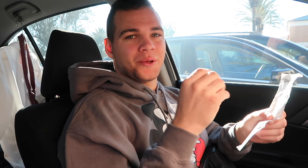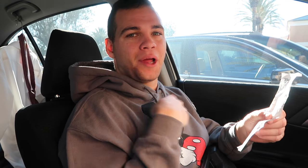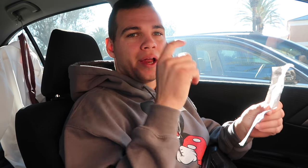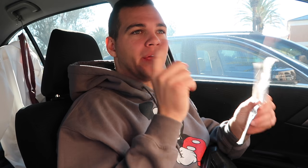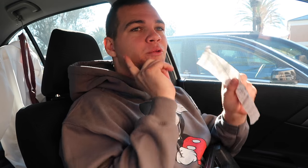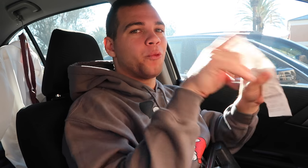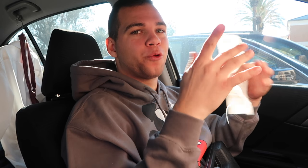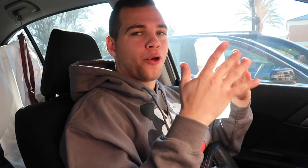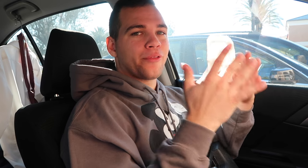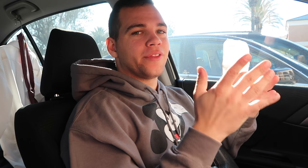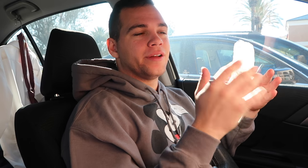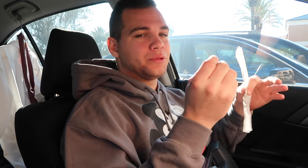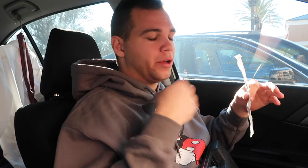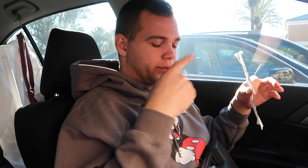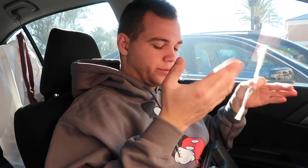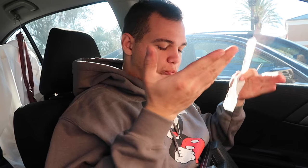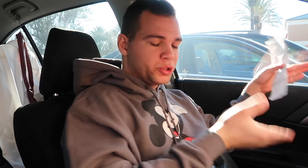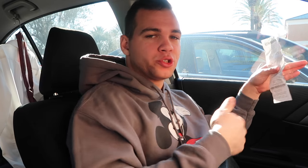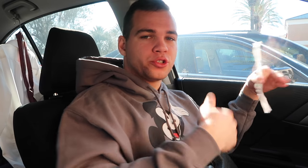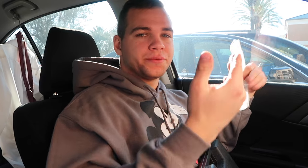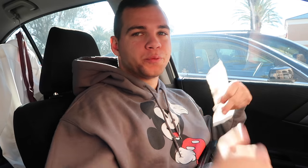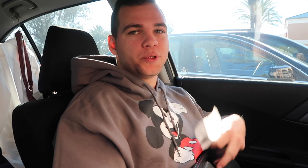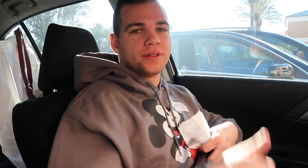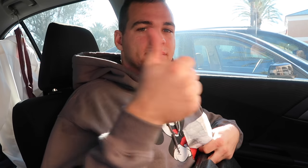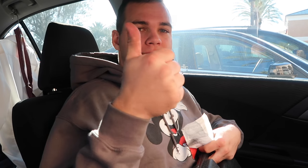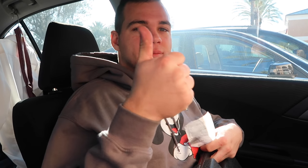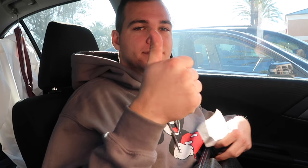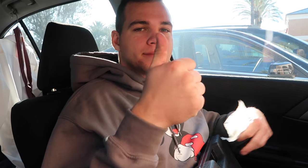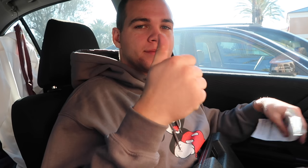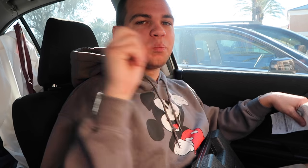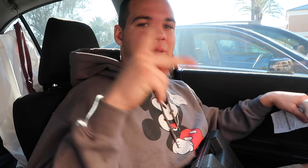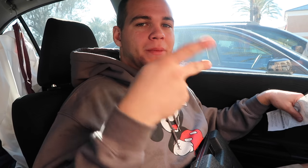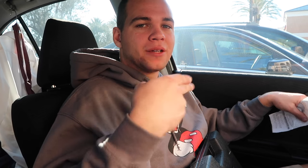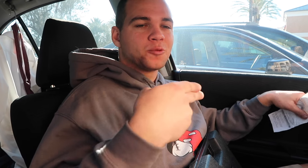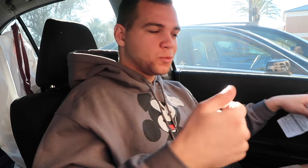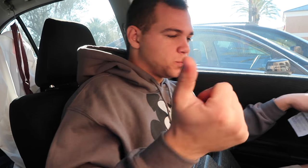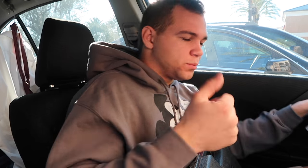so I had to order online and I'm going to return this one Be back soon